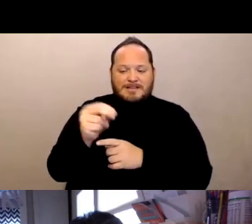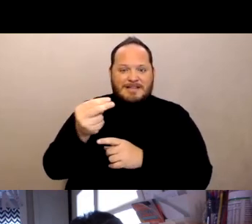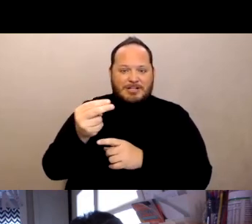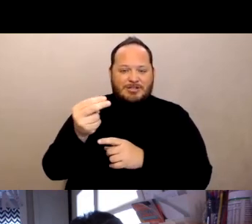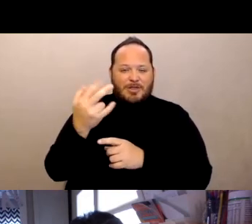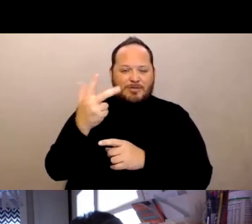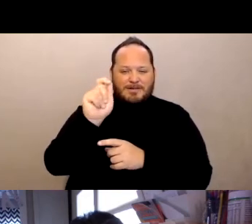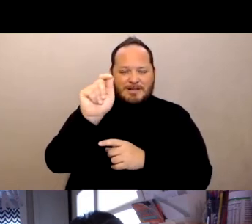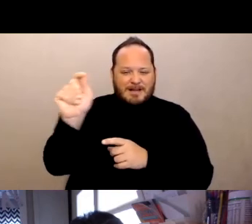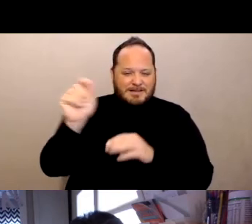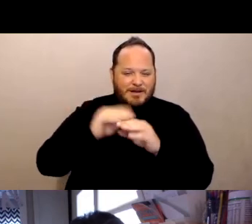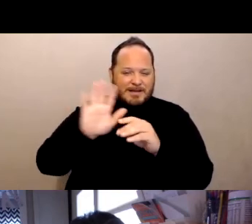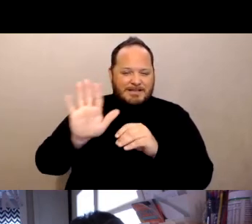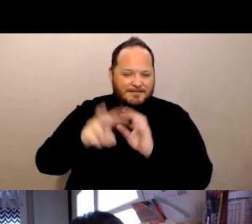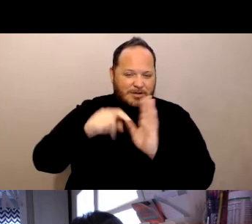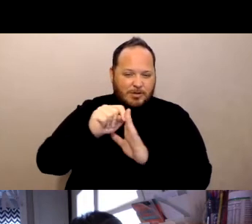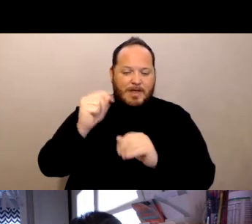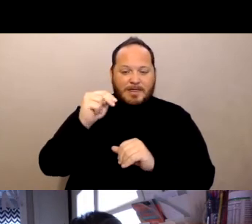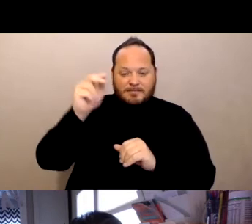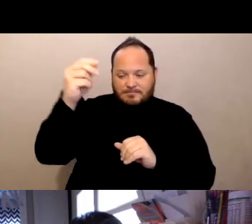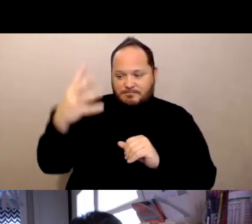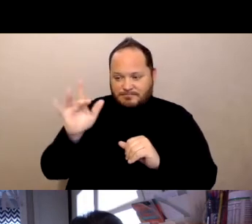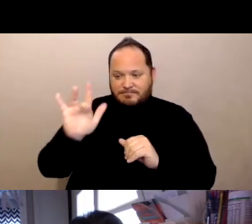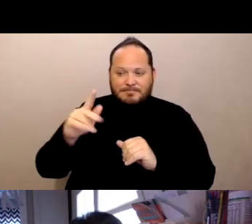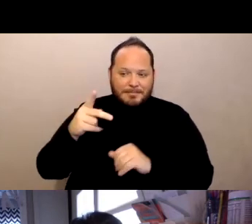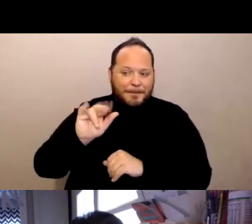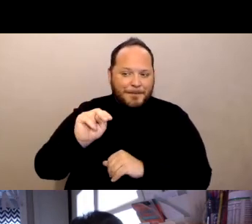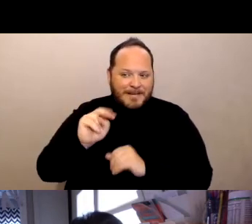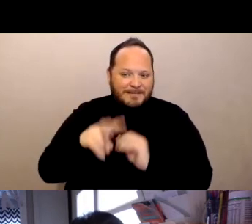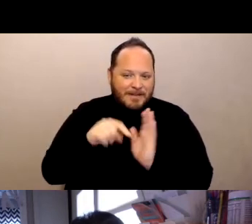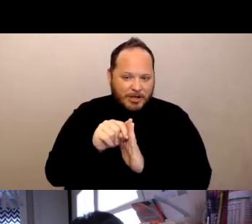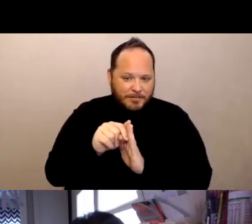on his video and select pin video. When the slides are showing